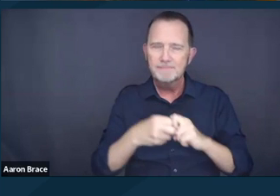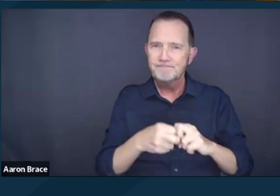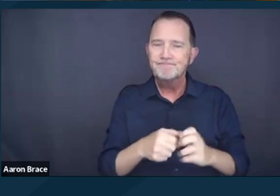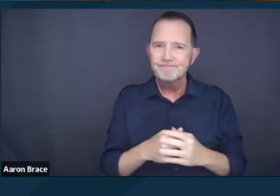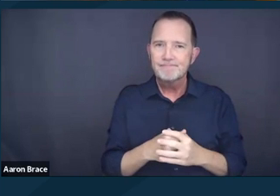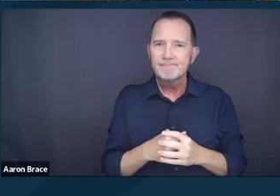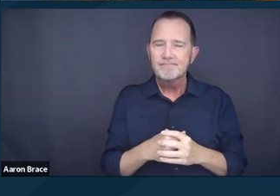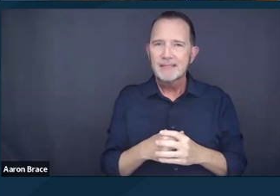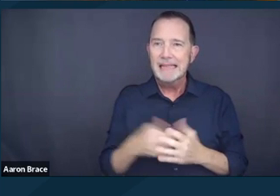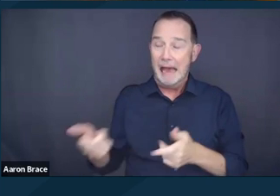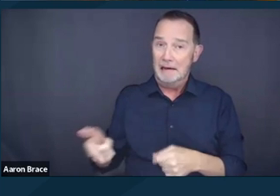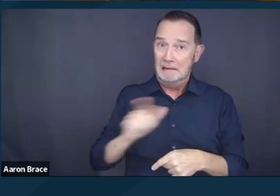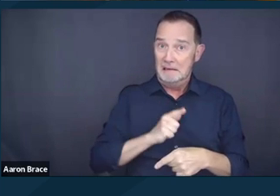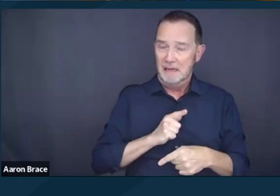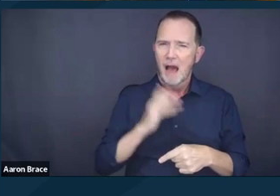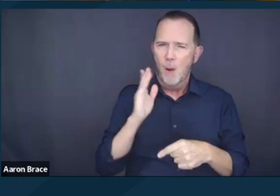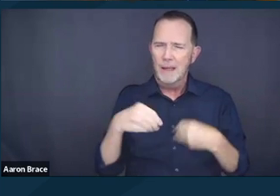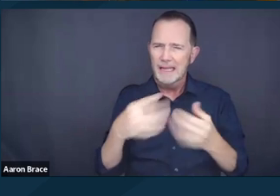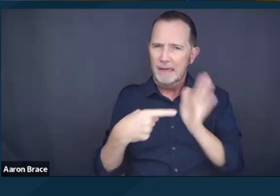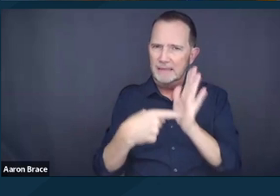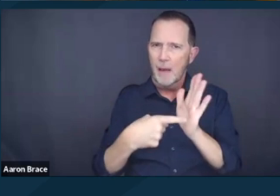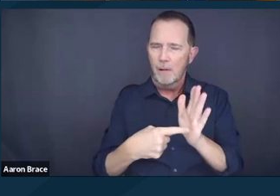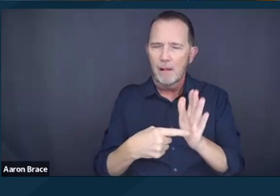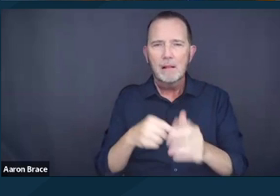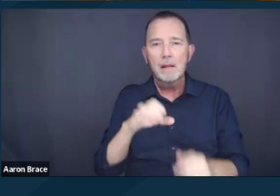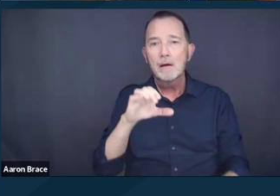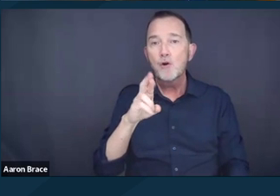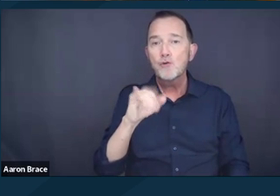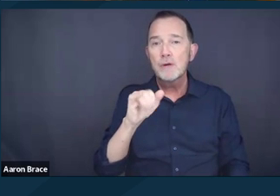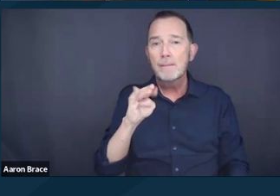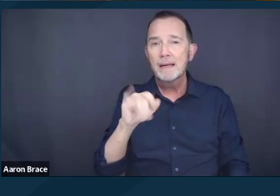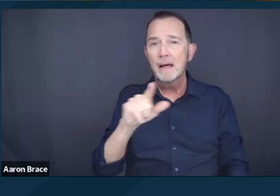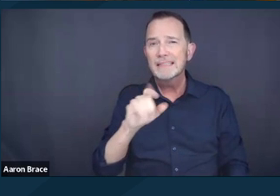different interpretations of what constitutes criminalization in the broader context